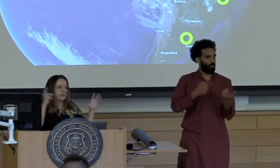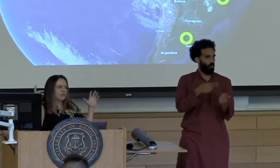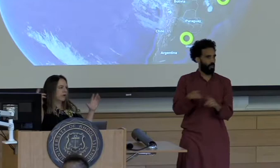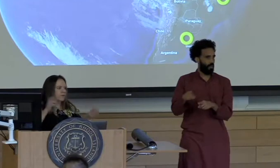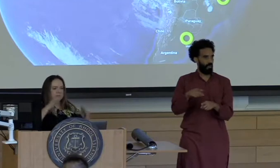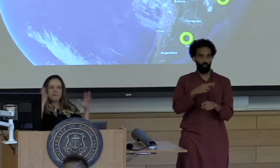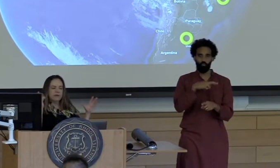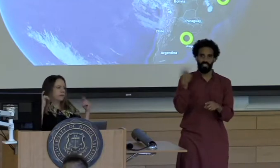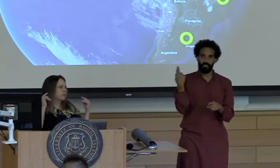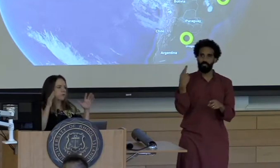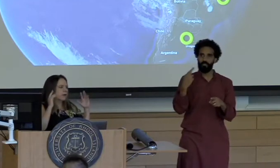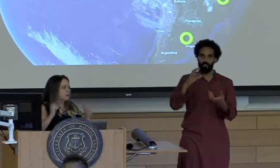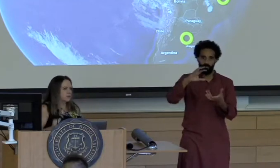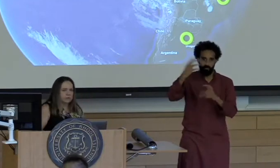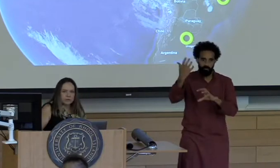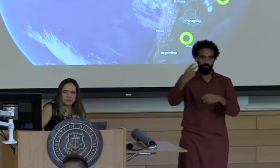catastrophic environmental crisis you heard of